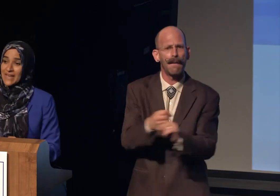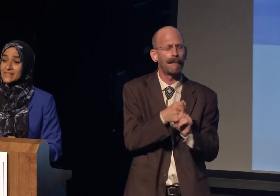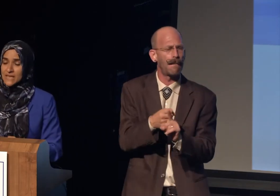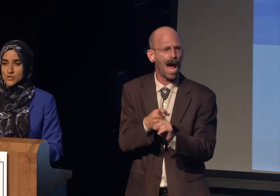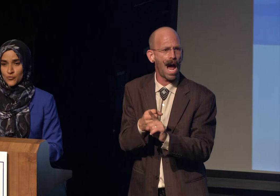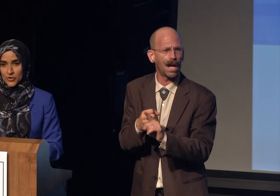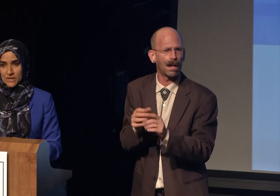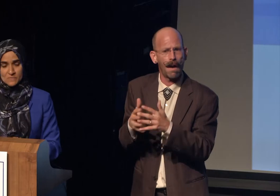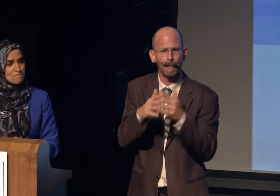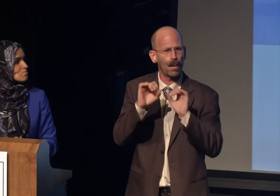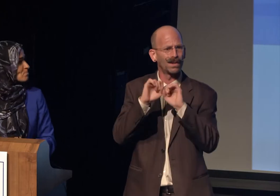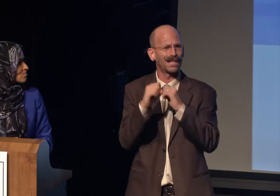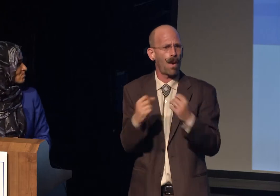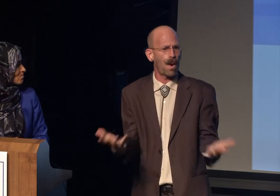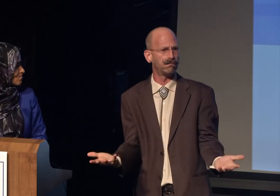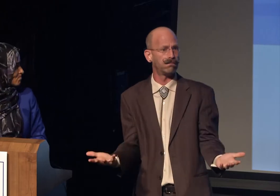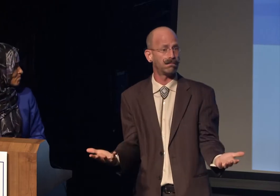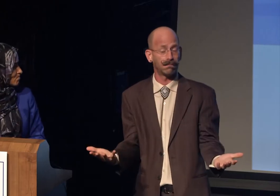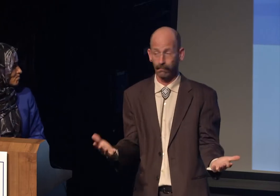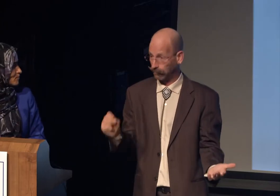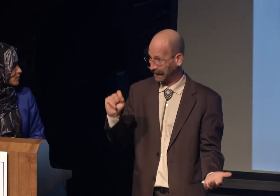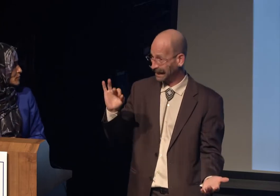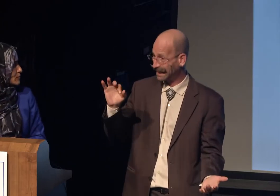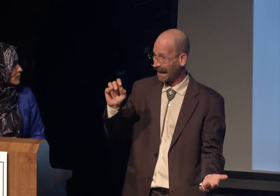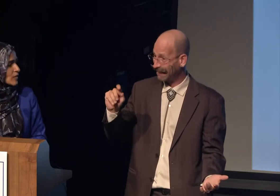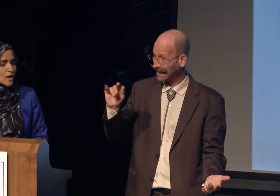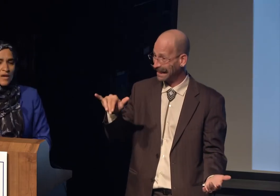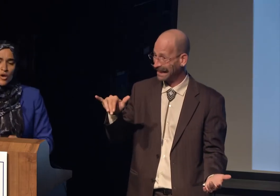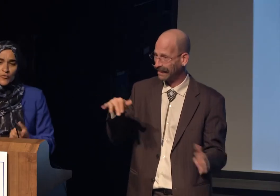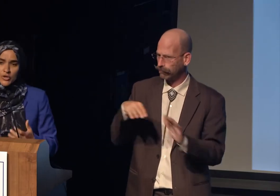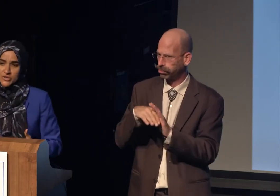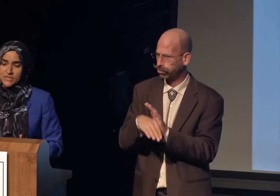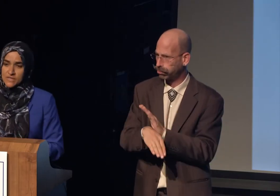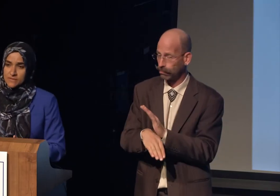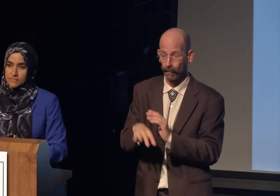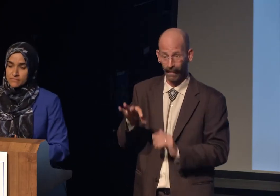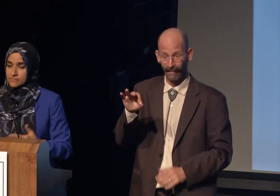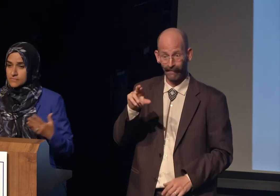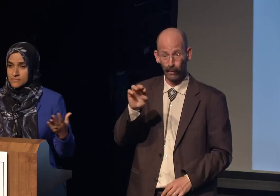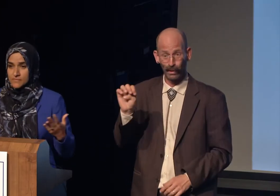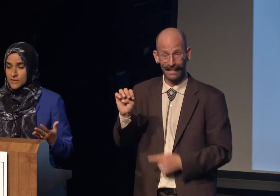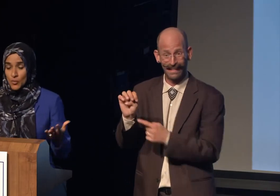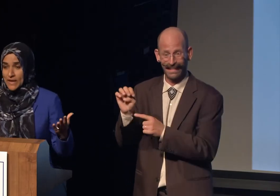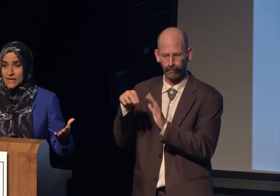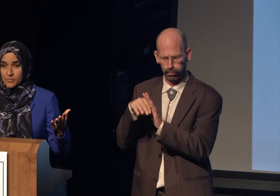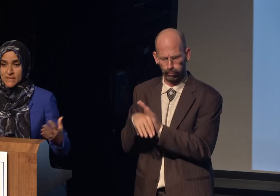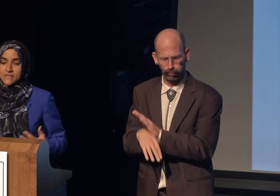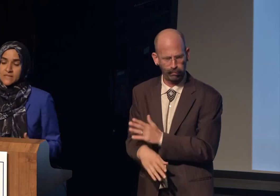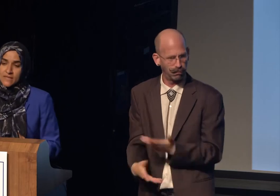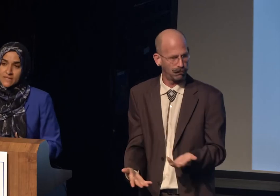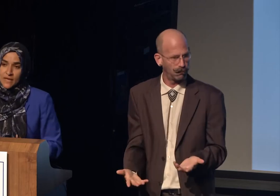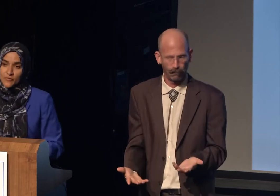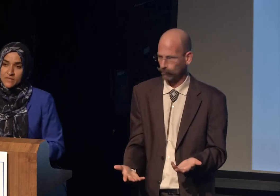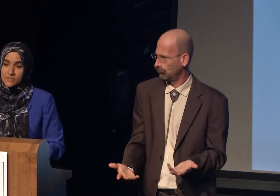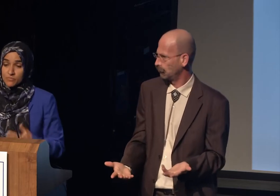It makes us less safe and less free. First, the way it makes us less safe,